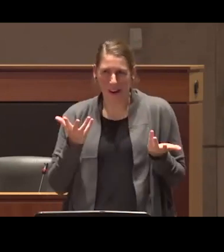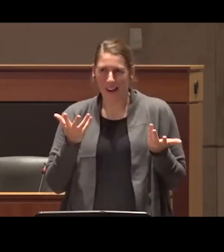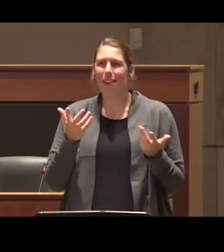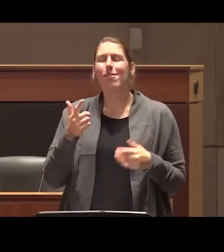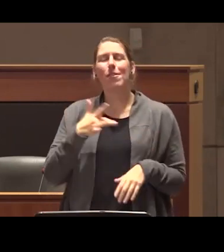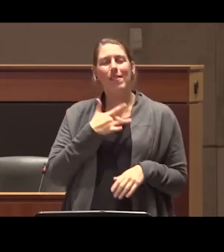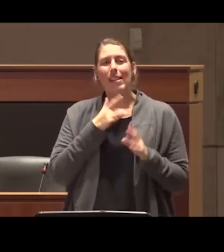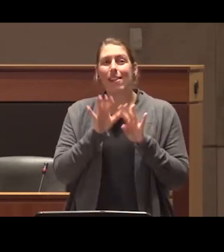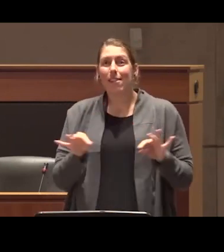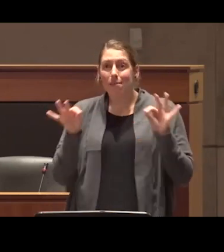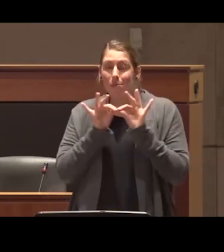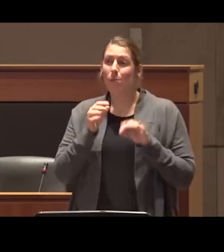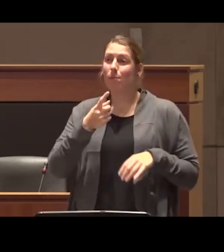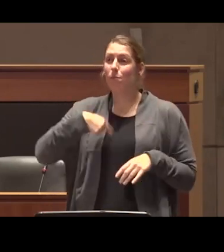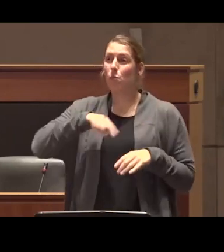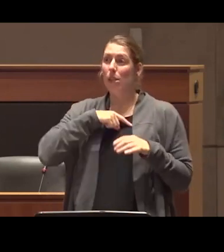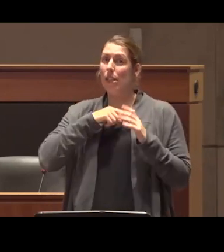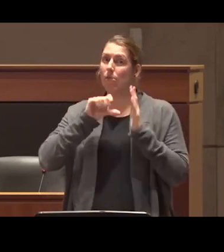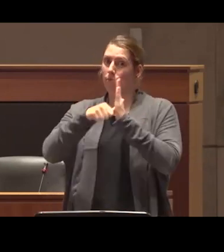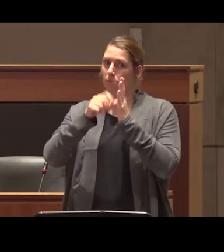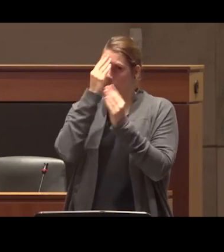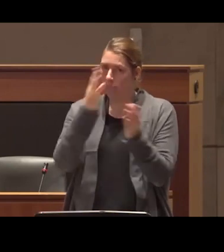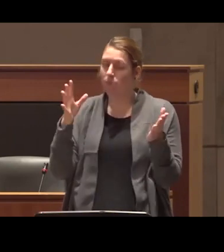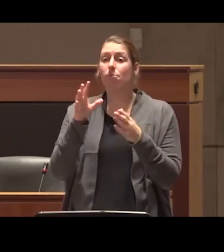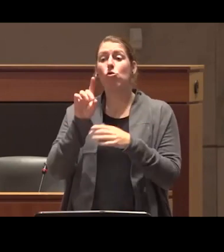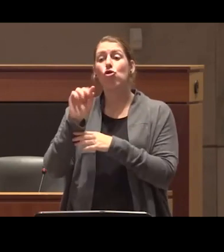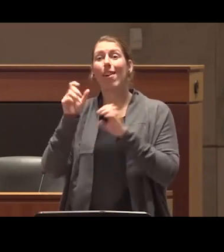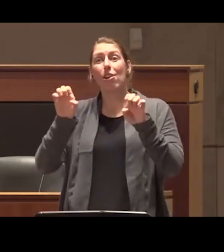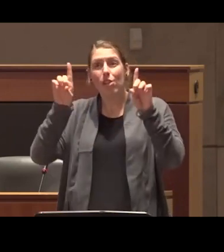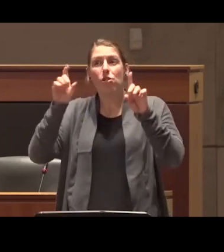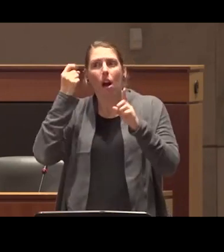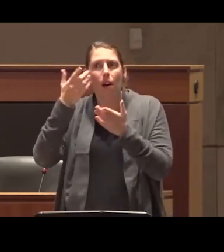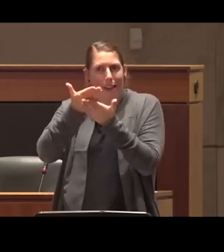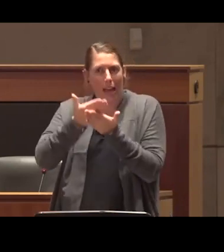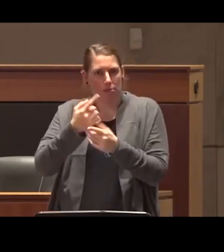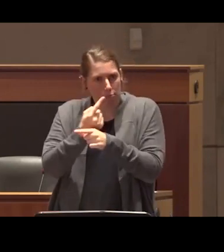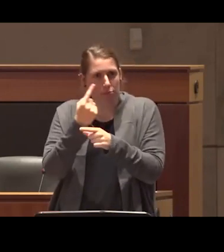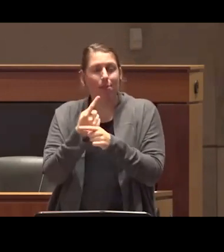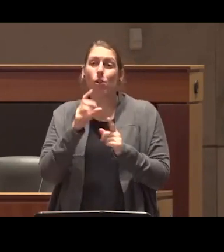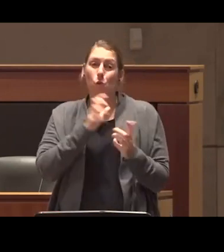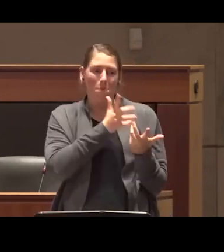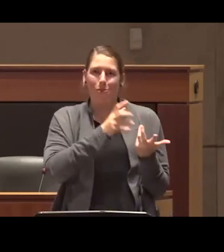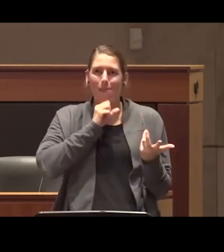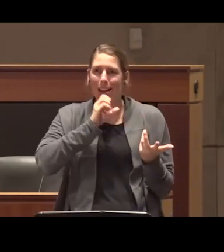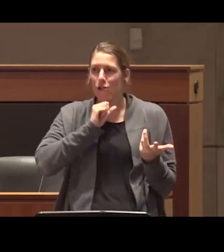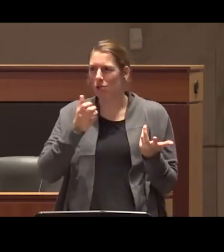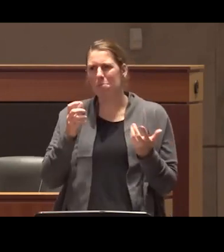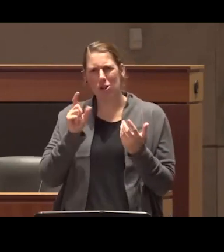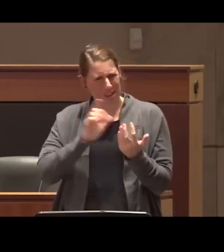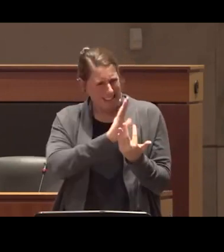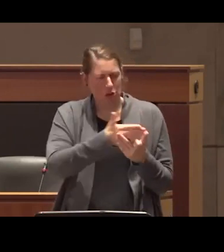be emphasizing fact-based drug education in an age appropriate way but beginning as early as possible